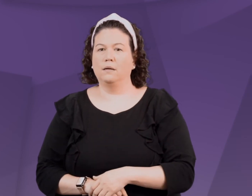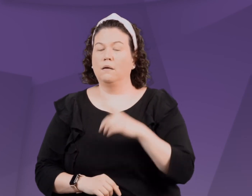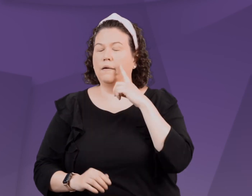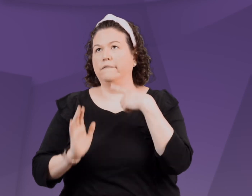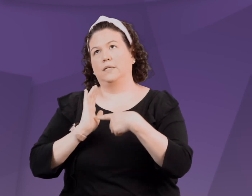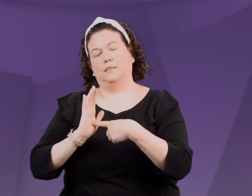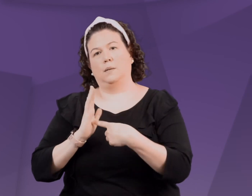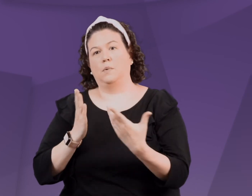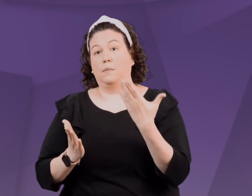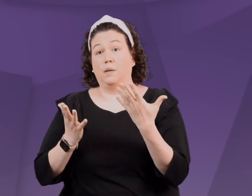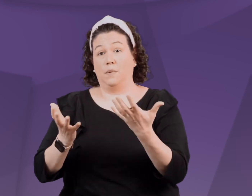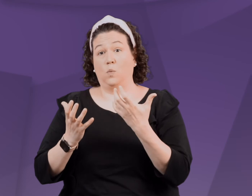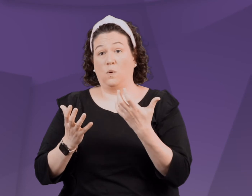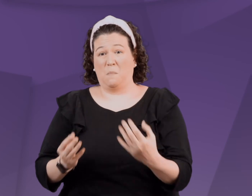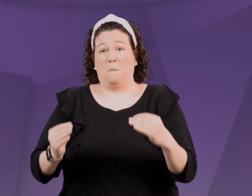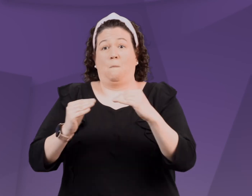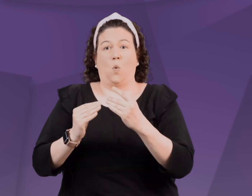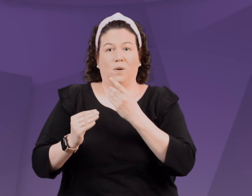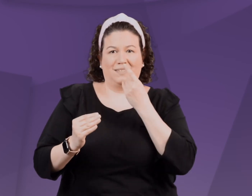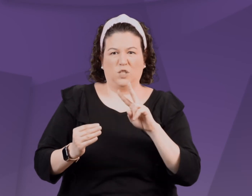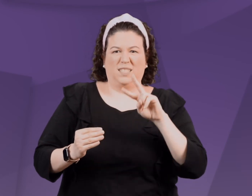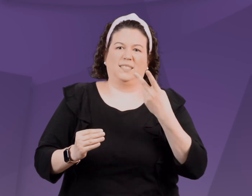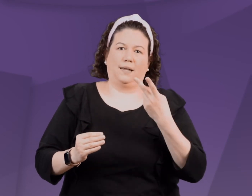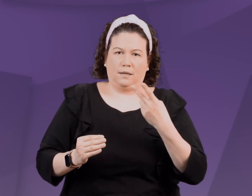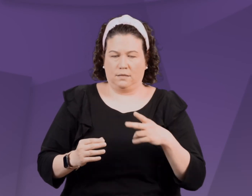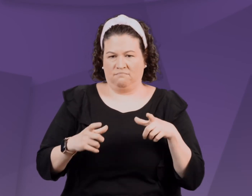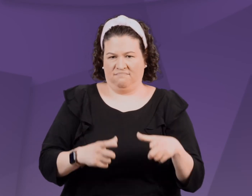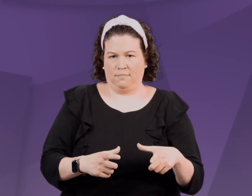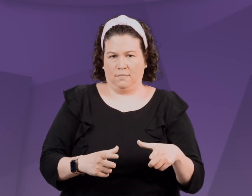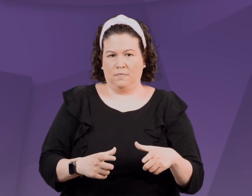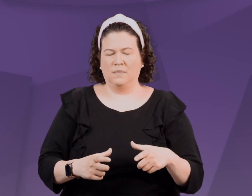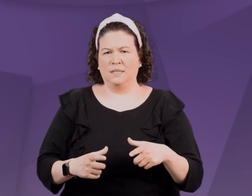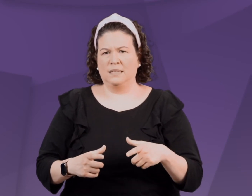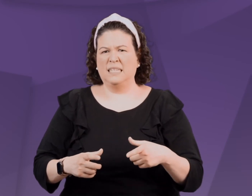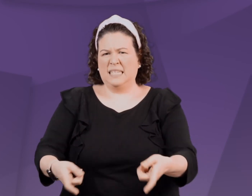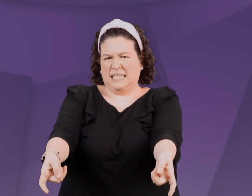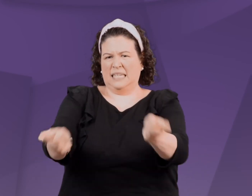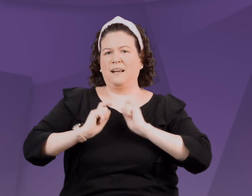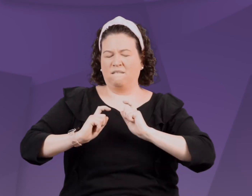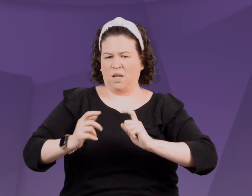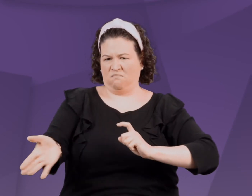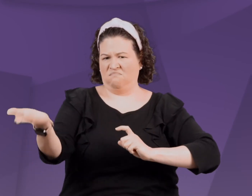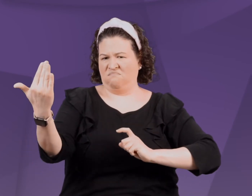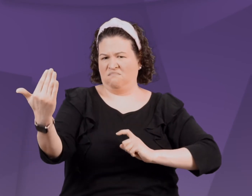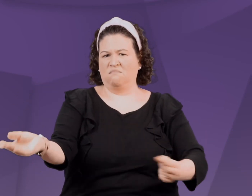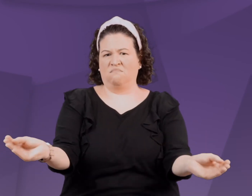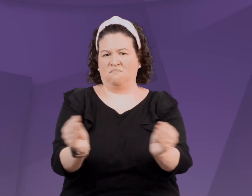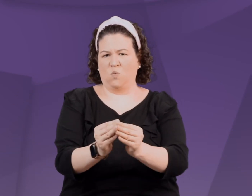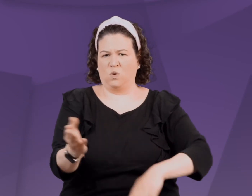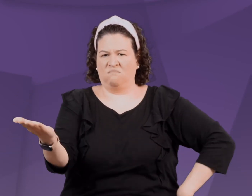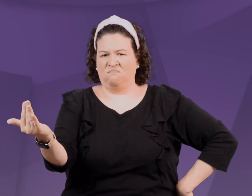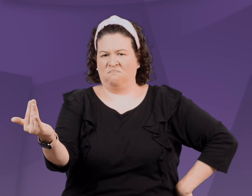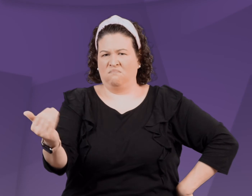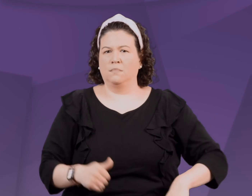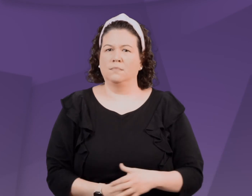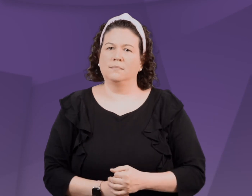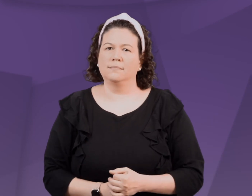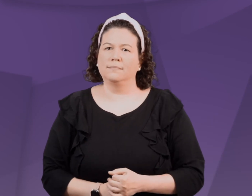A child may be demanding with stating what they want or need. For example, they may want a second helping of dinner and say give me more.